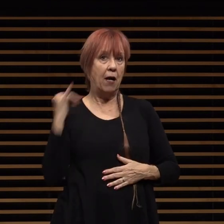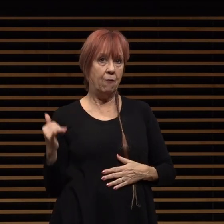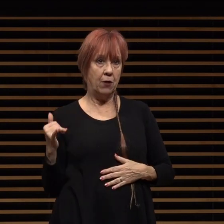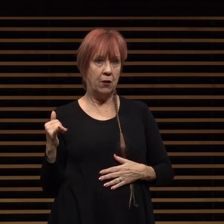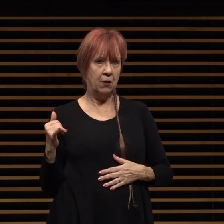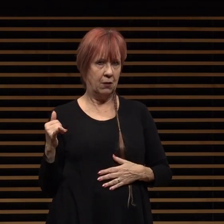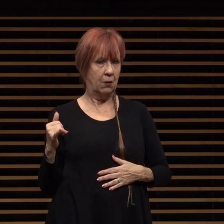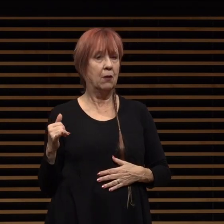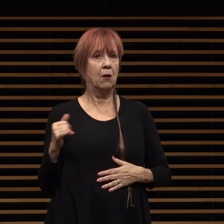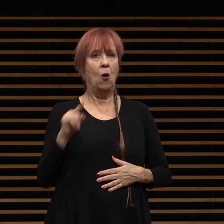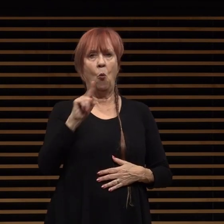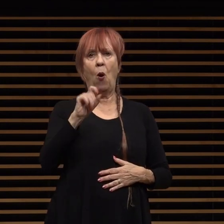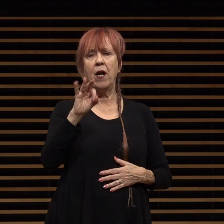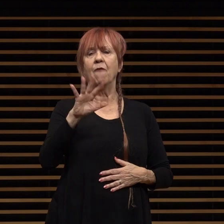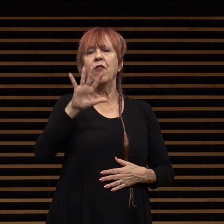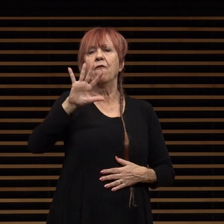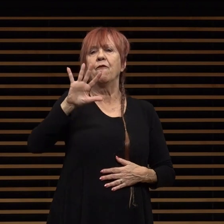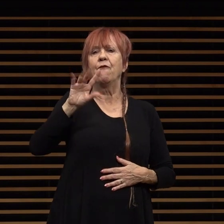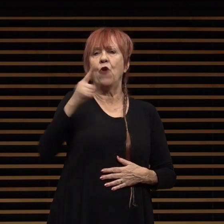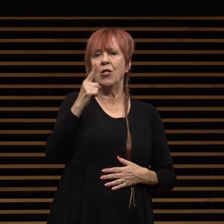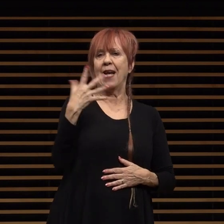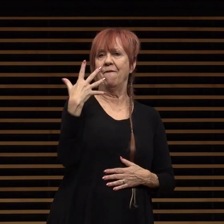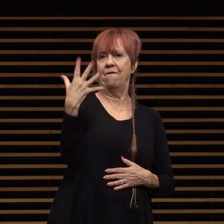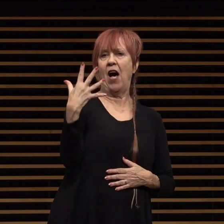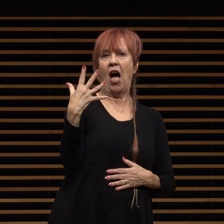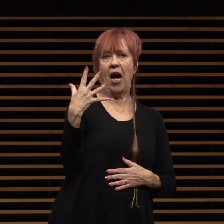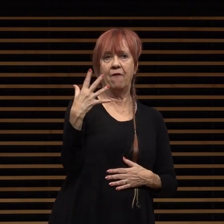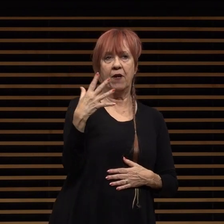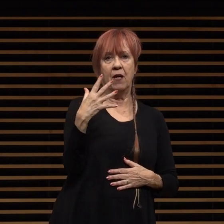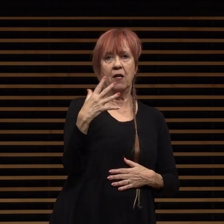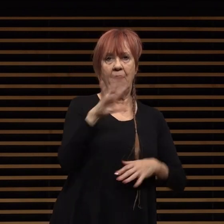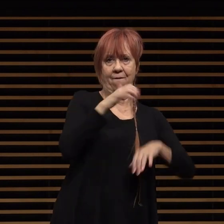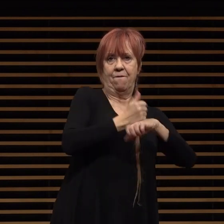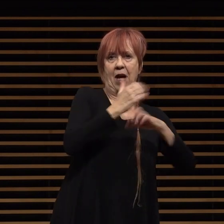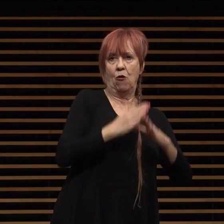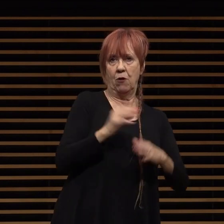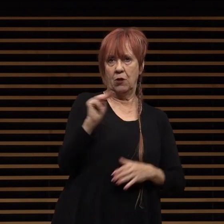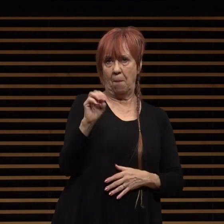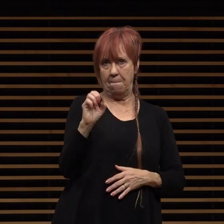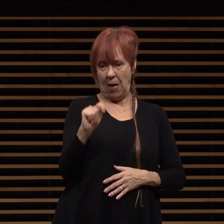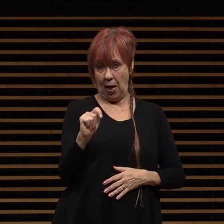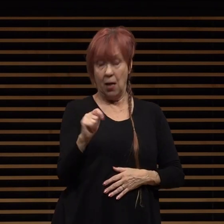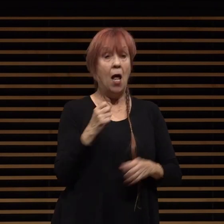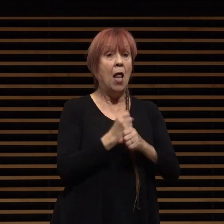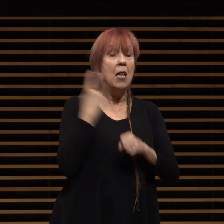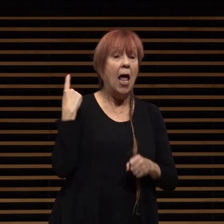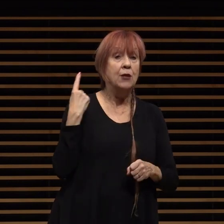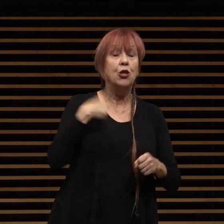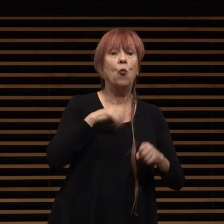one of the first five founders have met